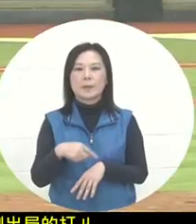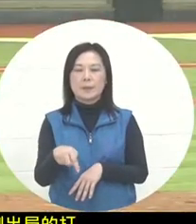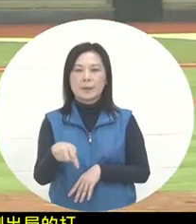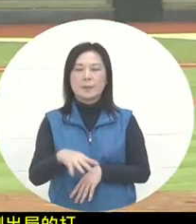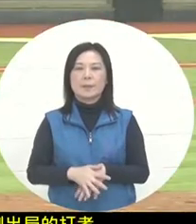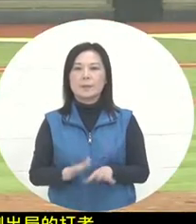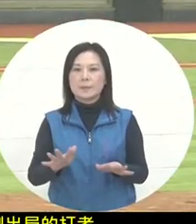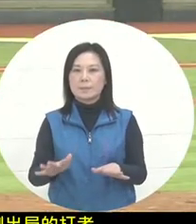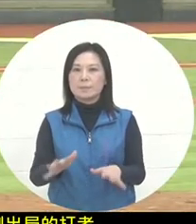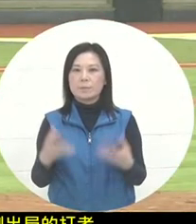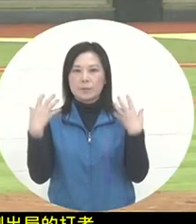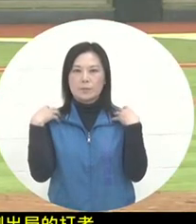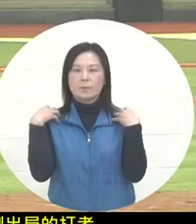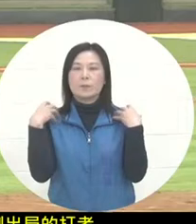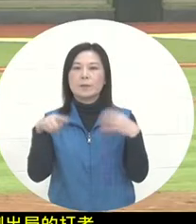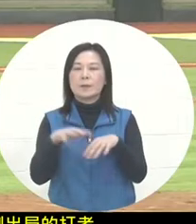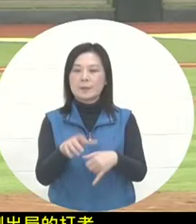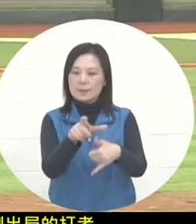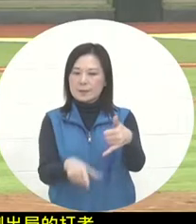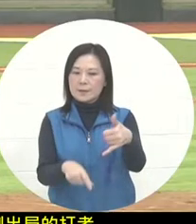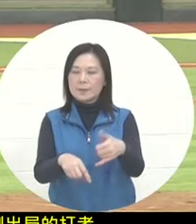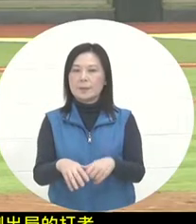The third play of the fourth player in today's game is a low ball on the outside of the 12th.